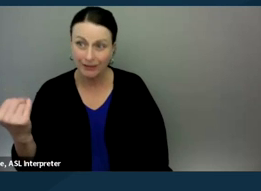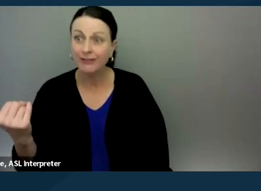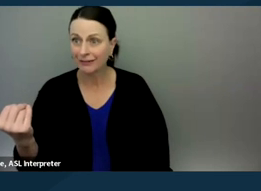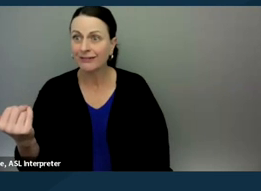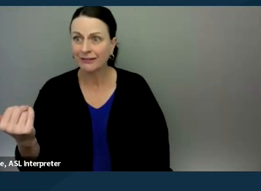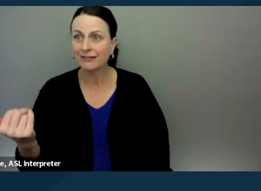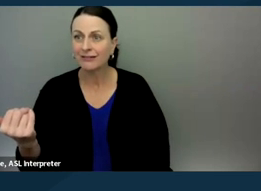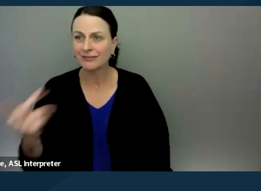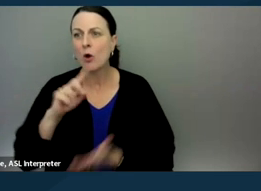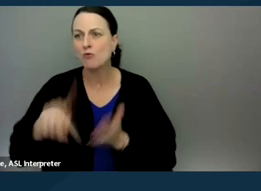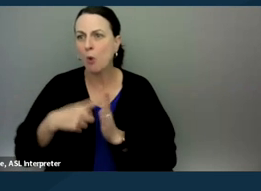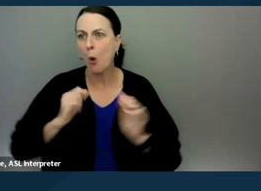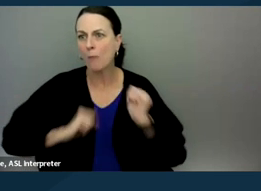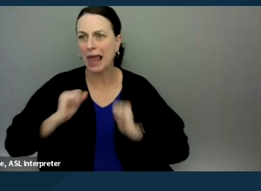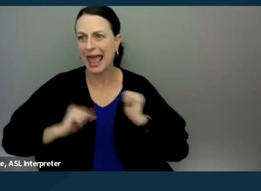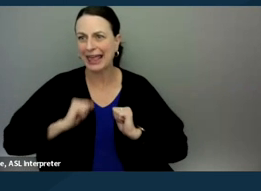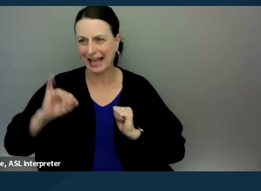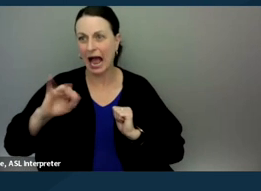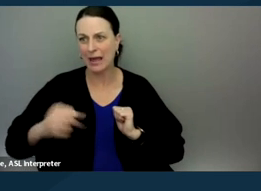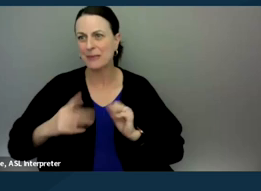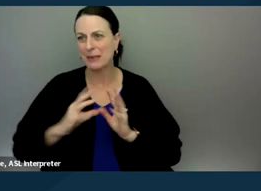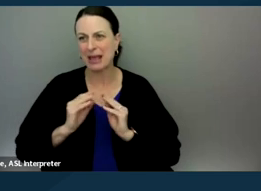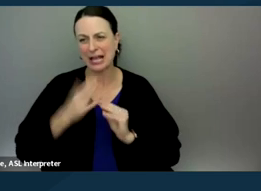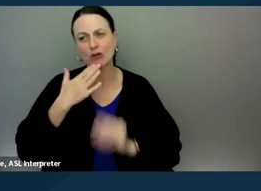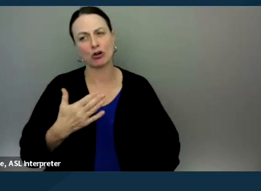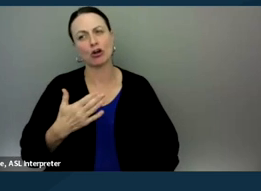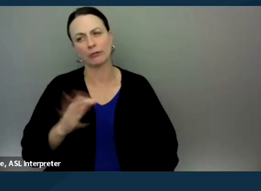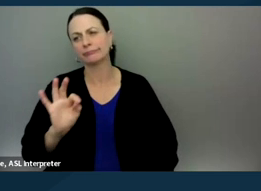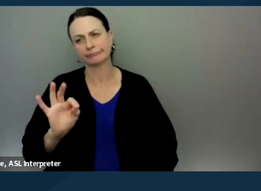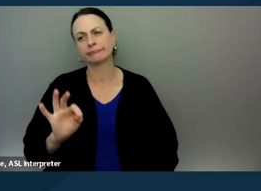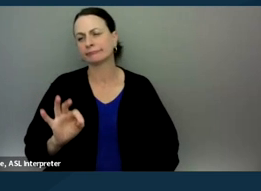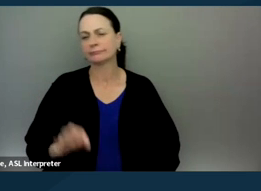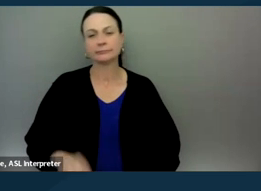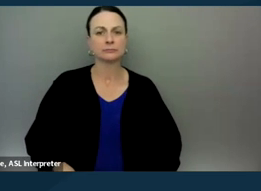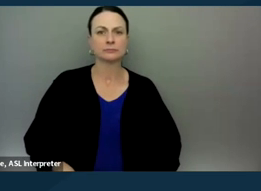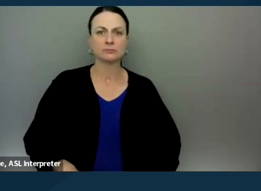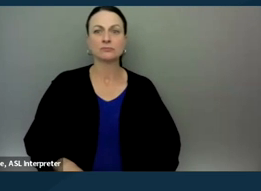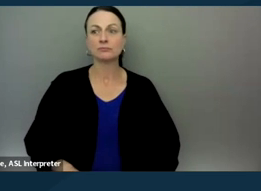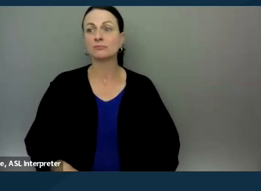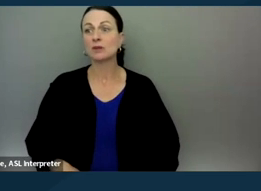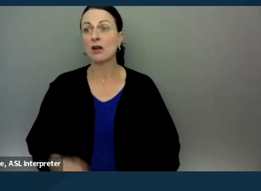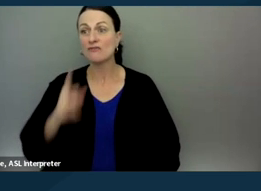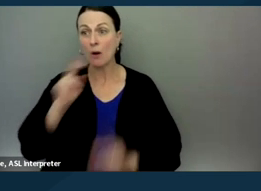role playing, I think in an IEP meeting can be good. I just, the role, at least for people who are going into IEP meetings